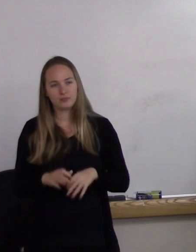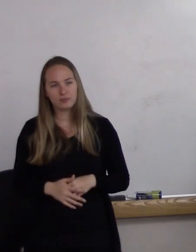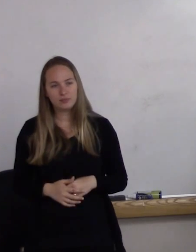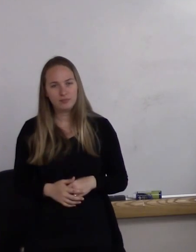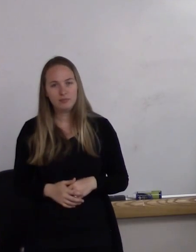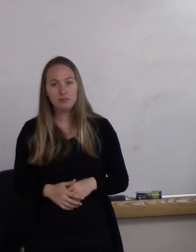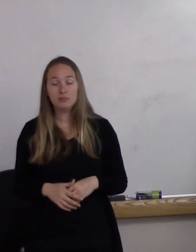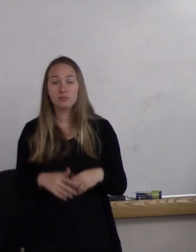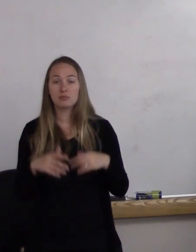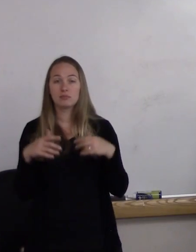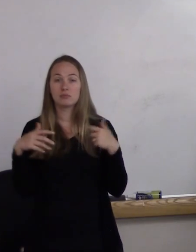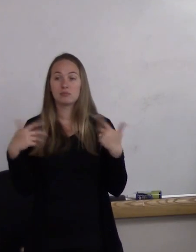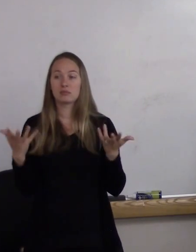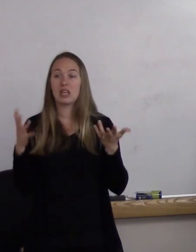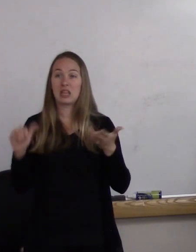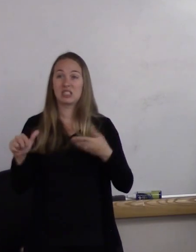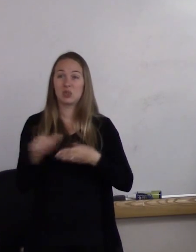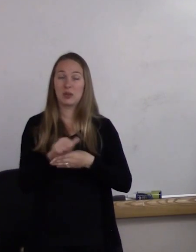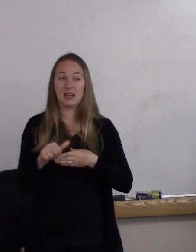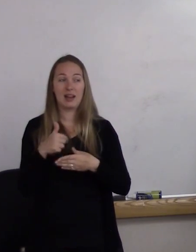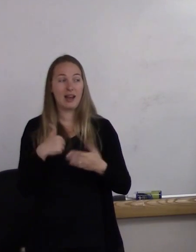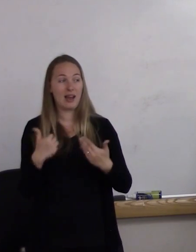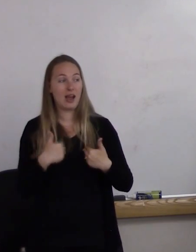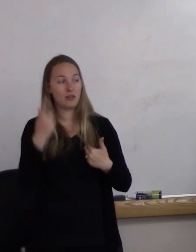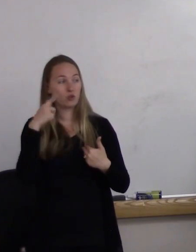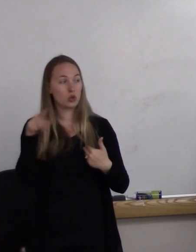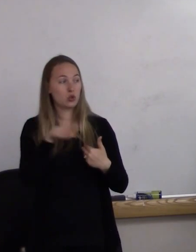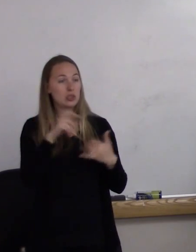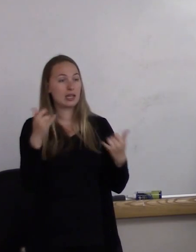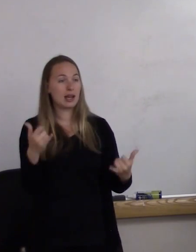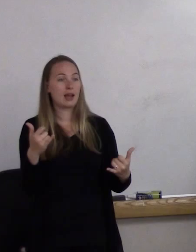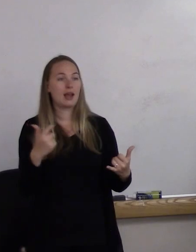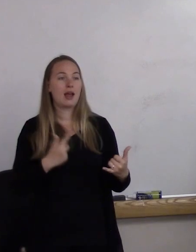So that's sort of the training that I have for you today. I am very honored